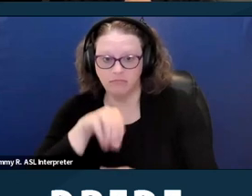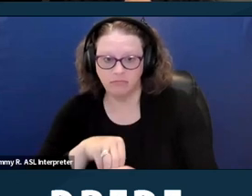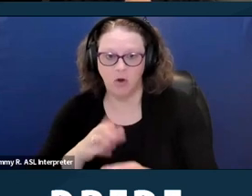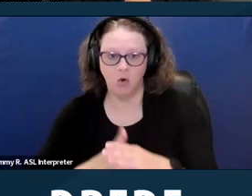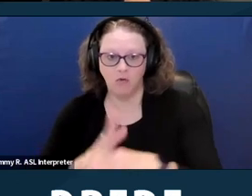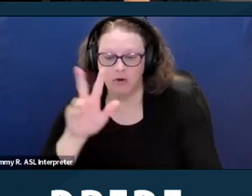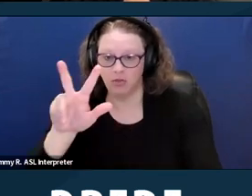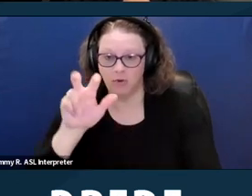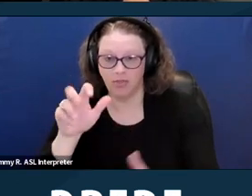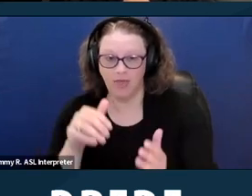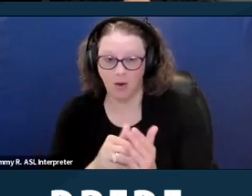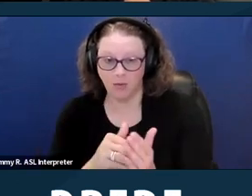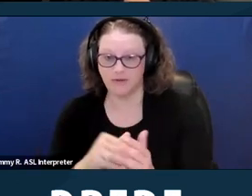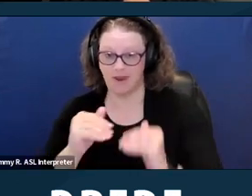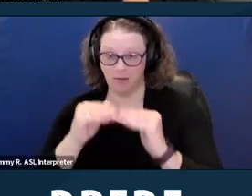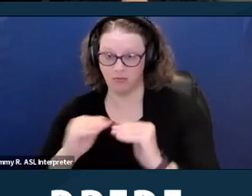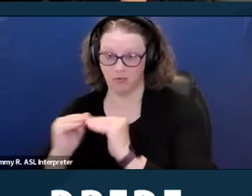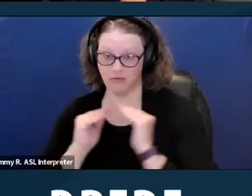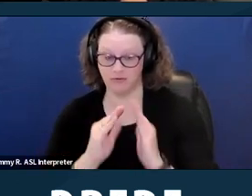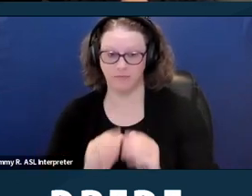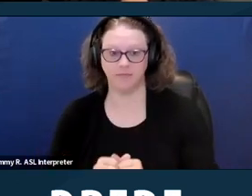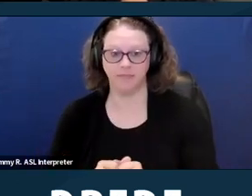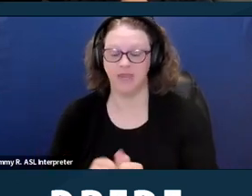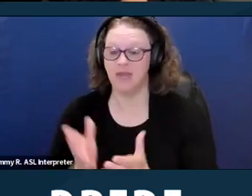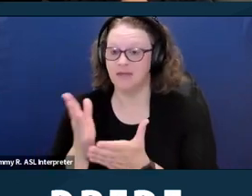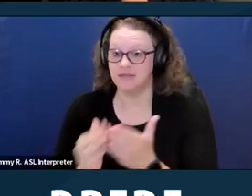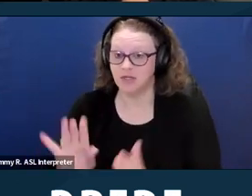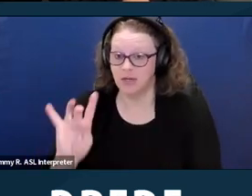The Section Eight program increases housing opportunities for low-income people